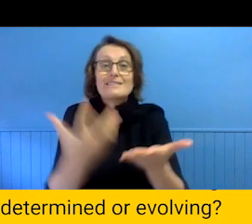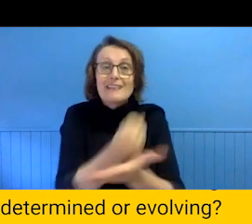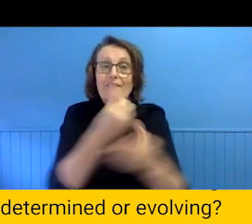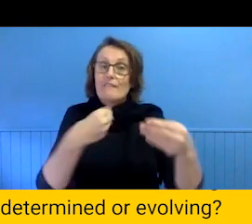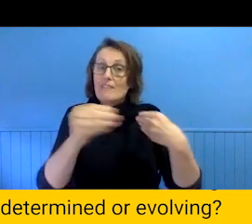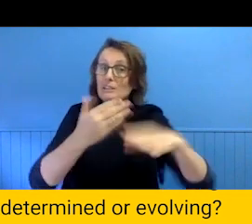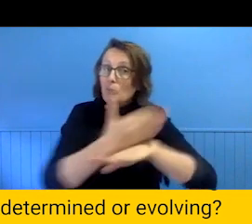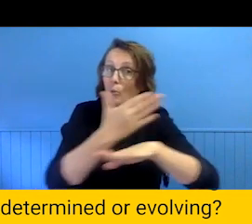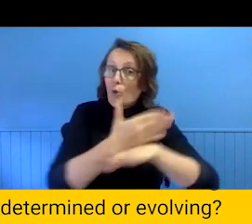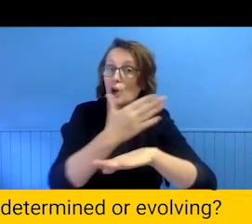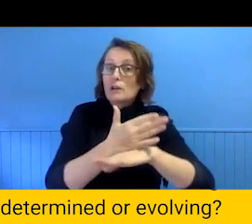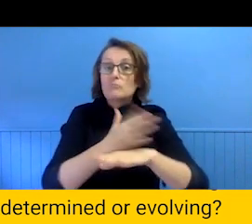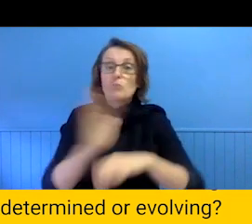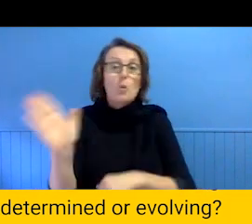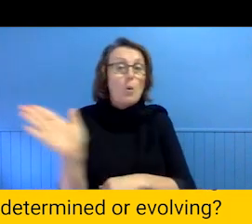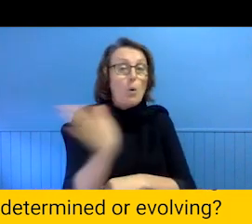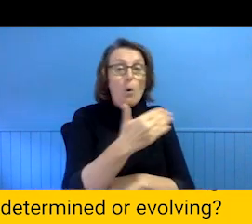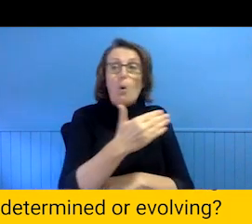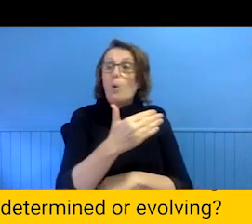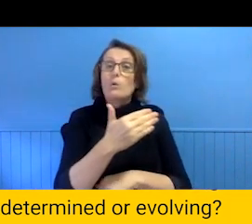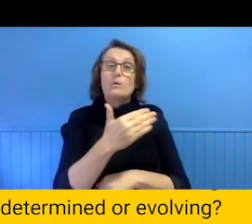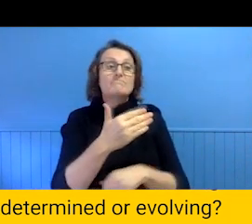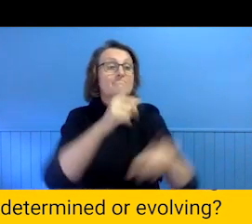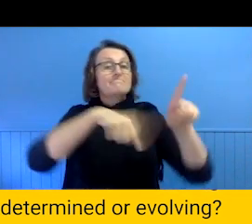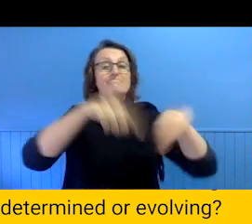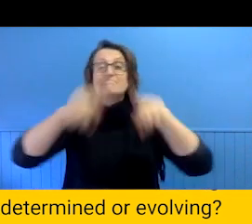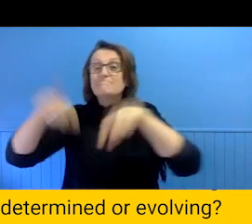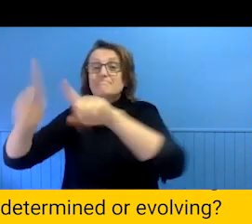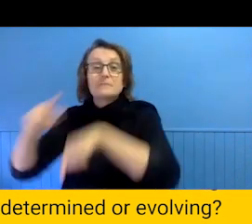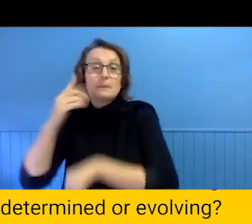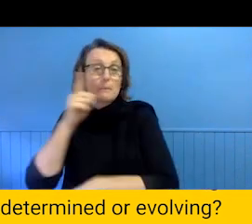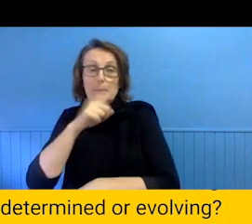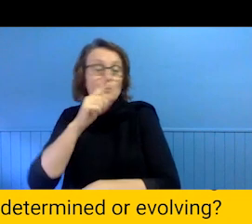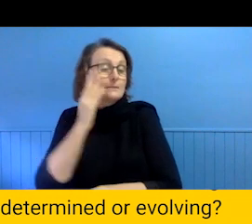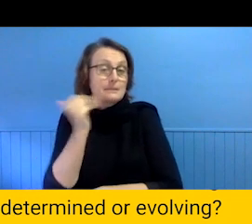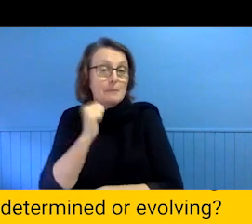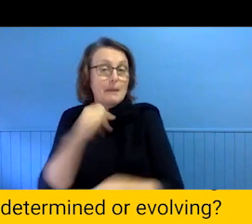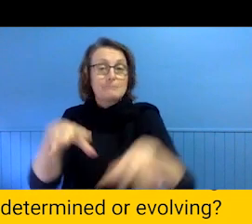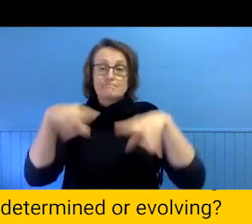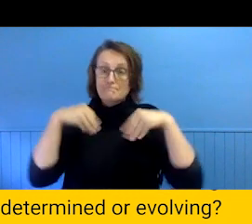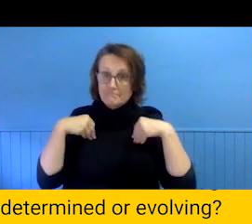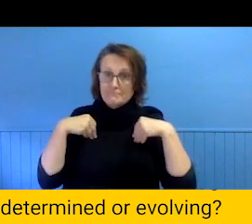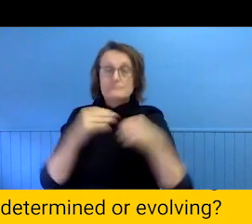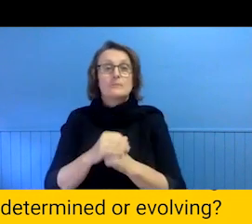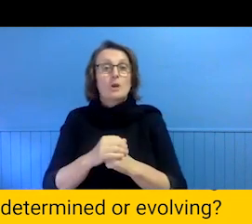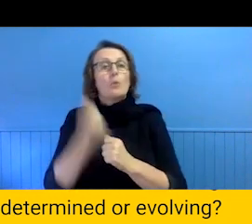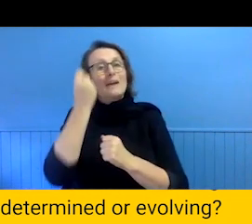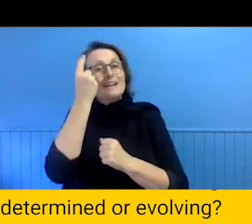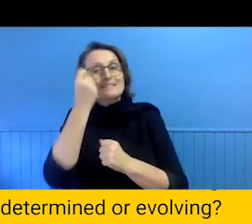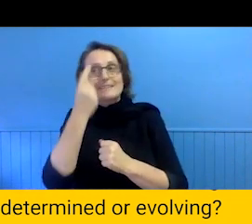genders, sexualities, abilities and backgrounds. We are committed to allowing for complications of raising kid miss the workplace.